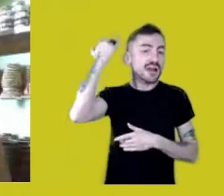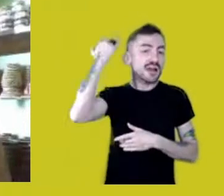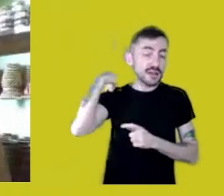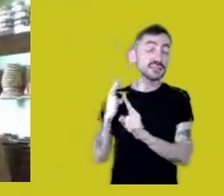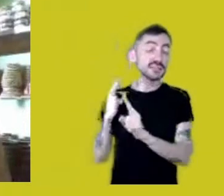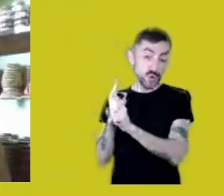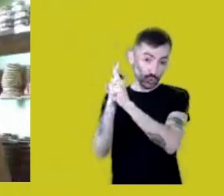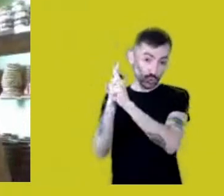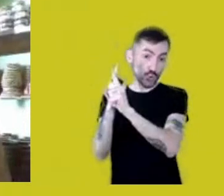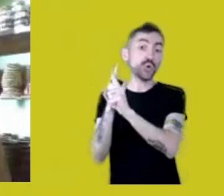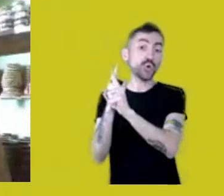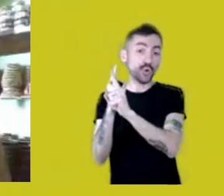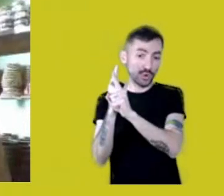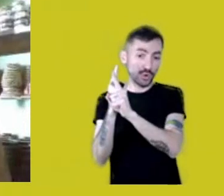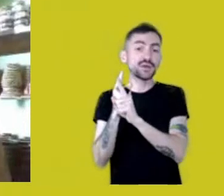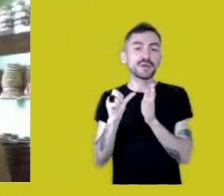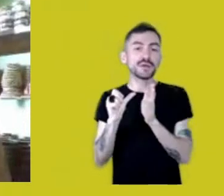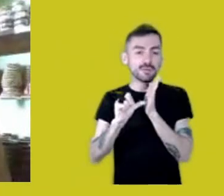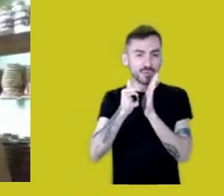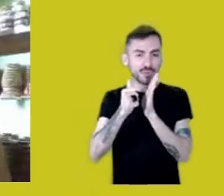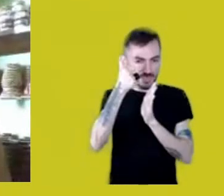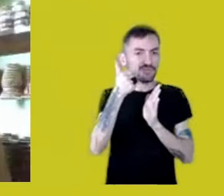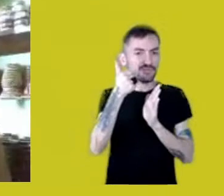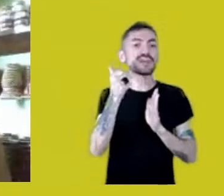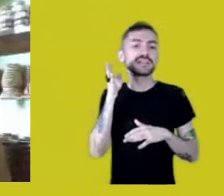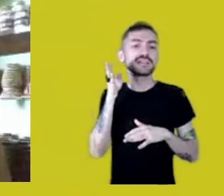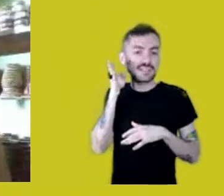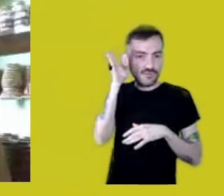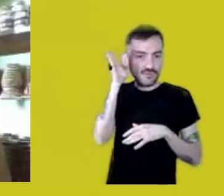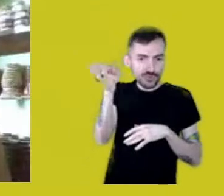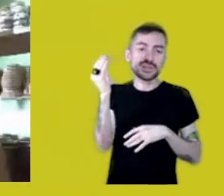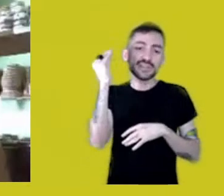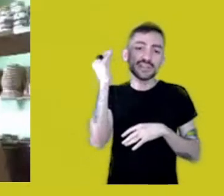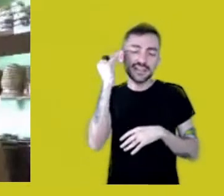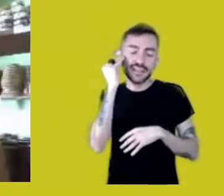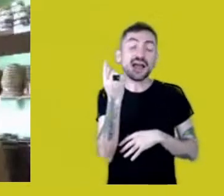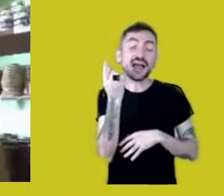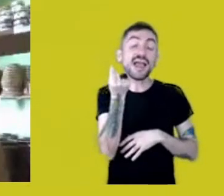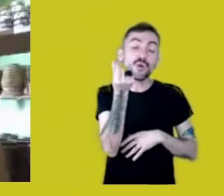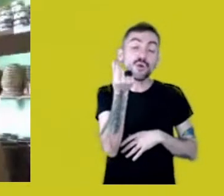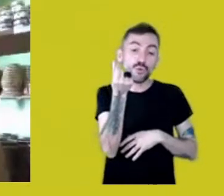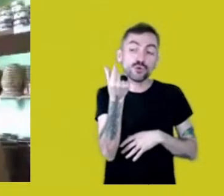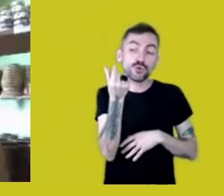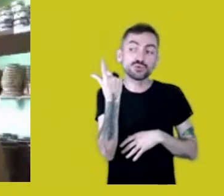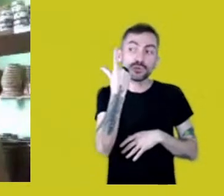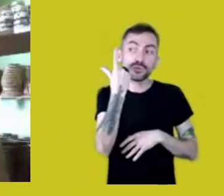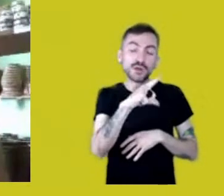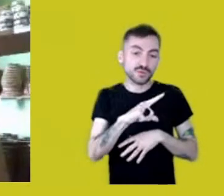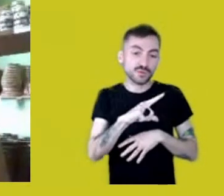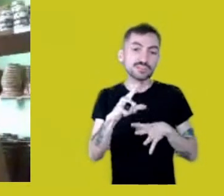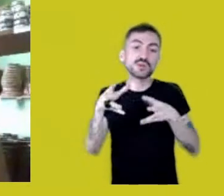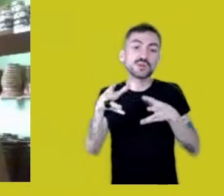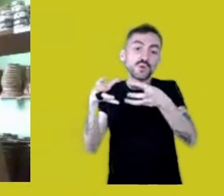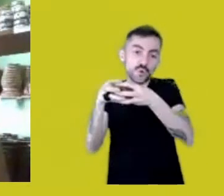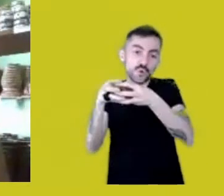I went for the first time to ask for resources to bring a music group to my community